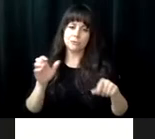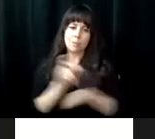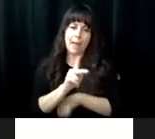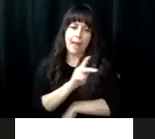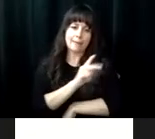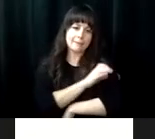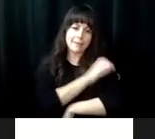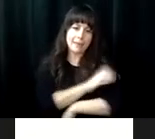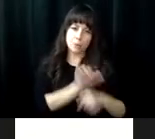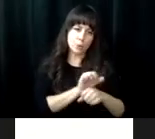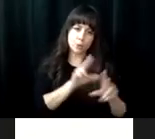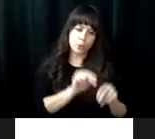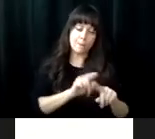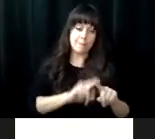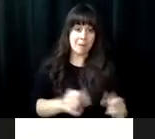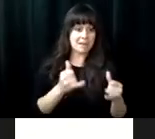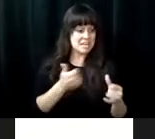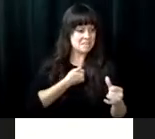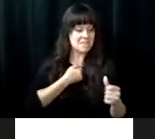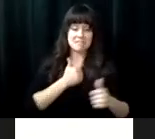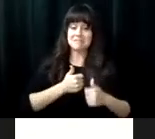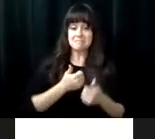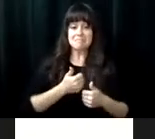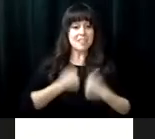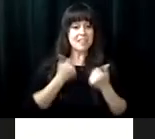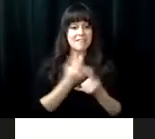for 40 years. So I knew I couldn't go back to